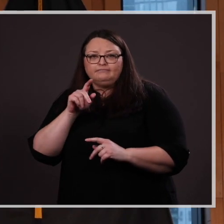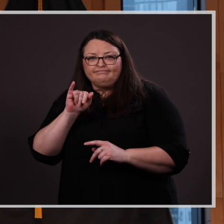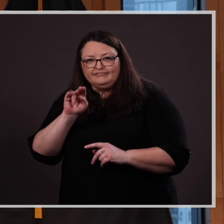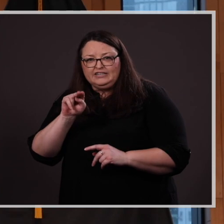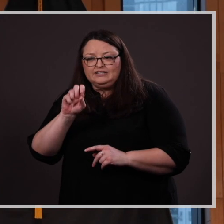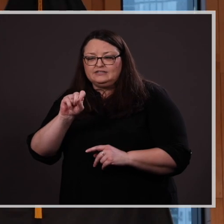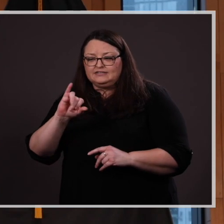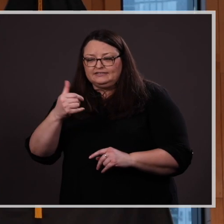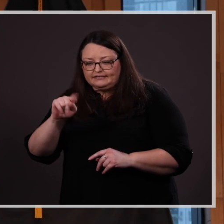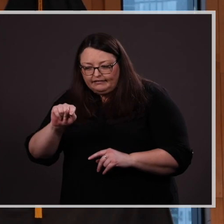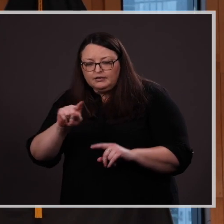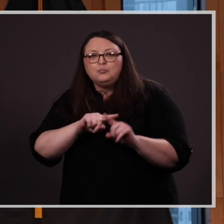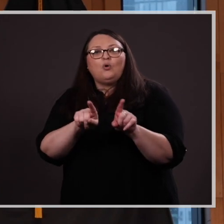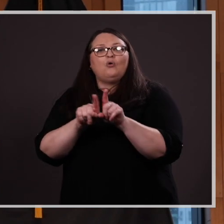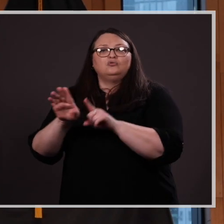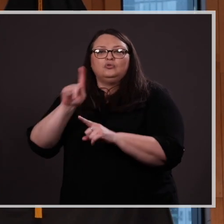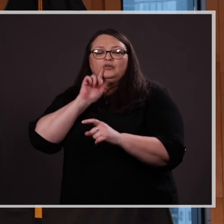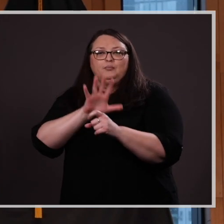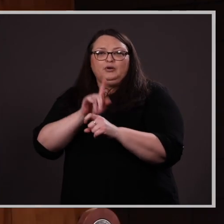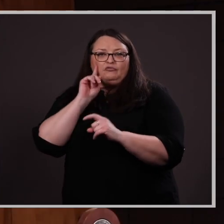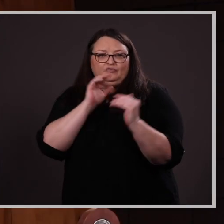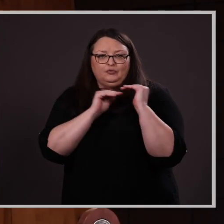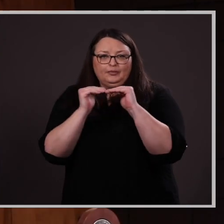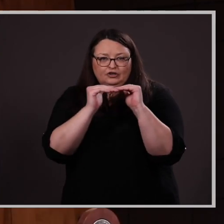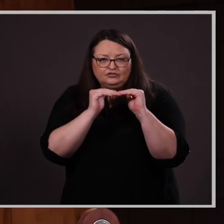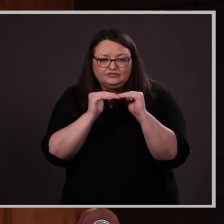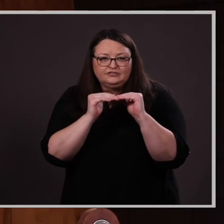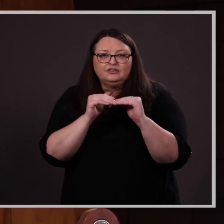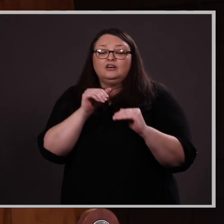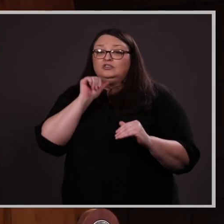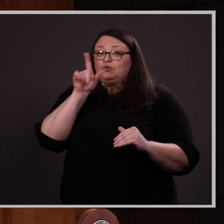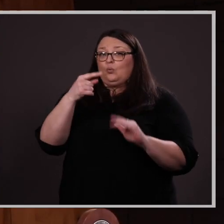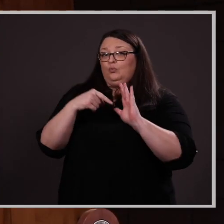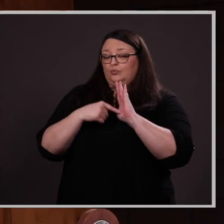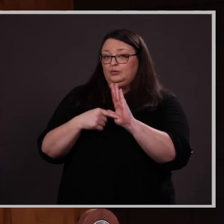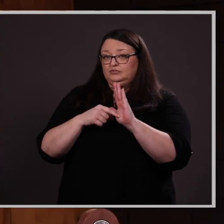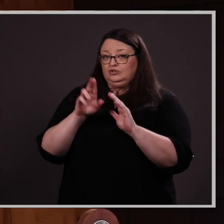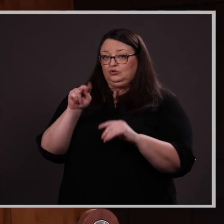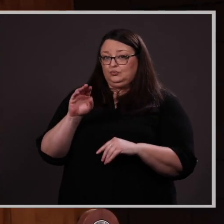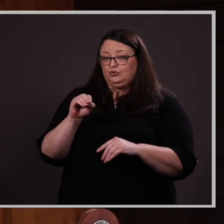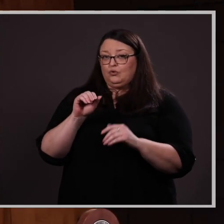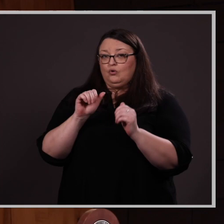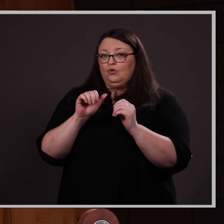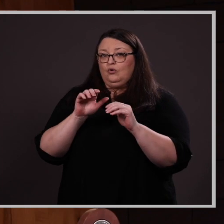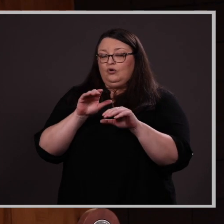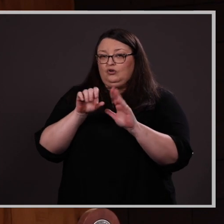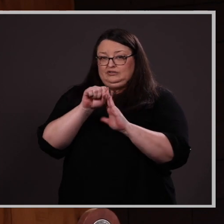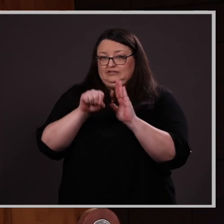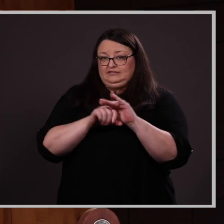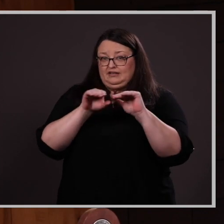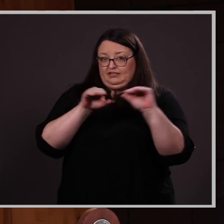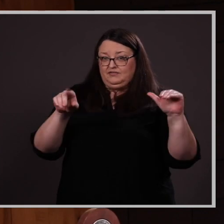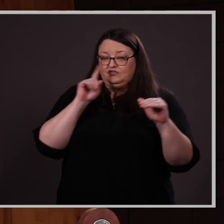commitment to her peers. She has not only represented UNO on a state level for National